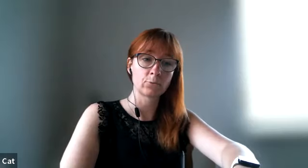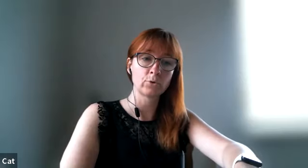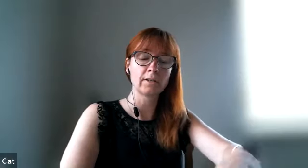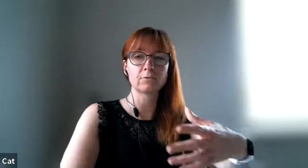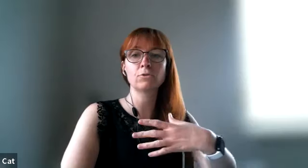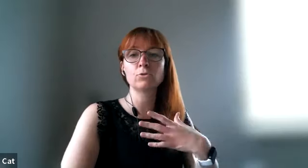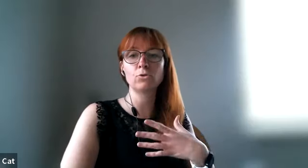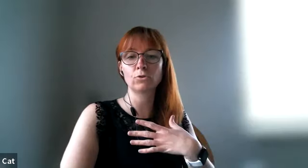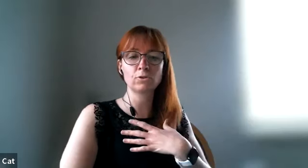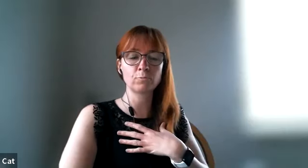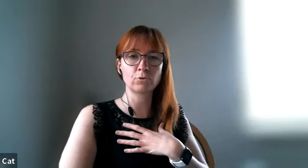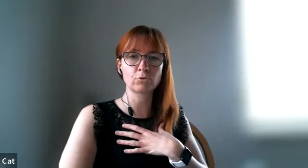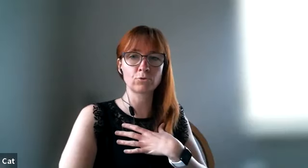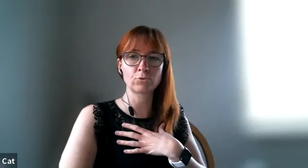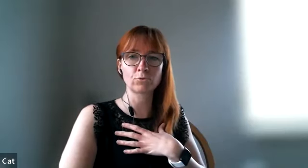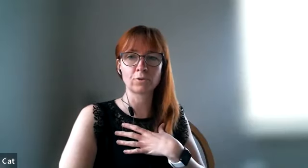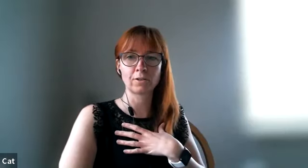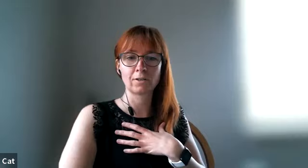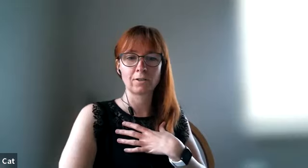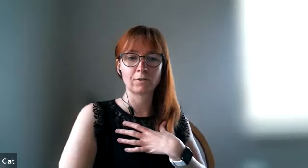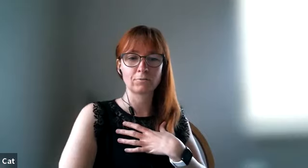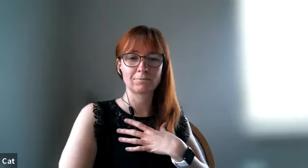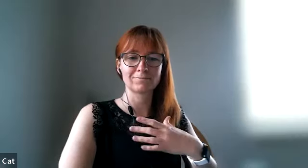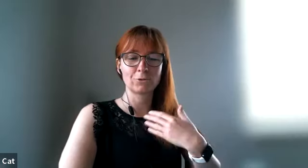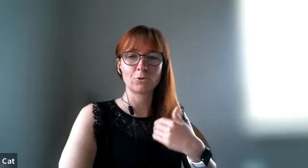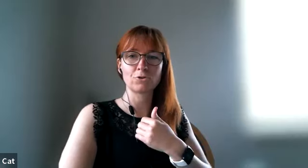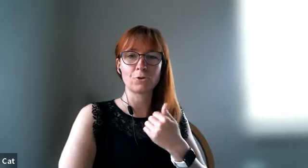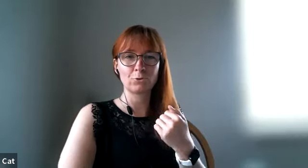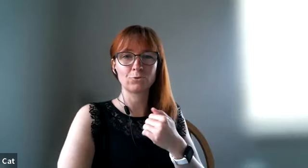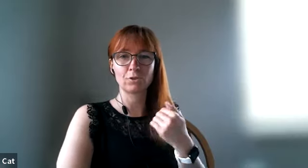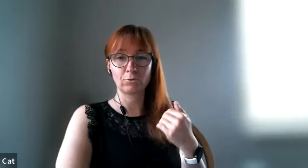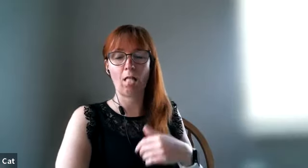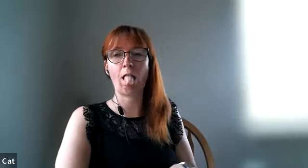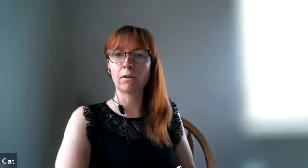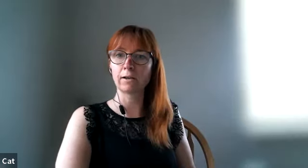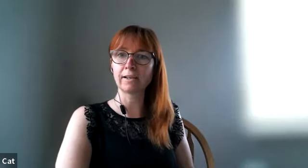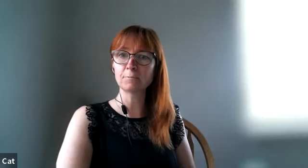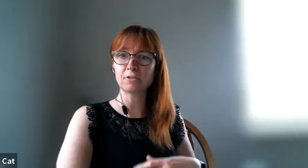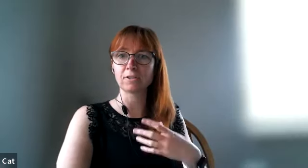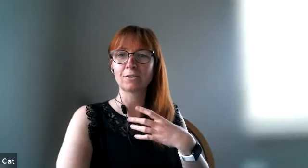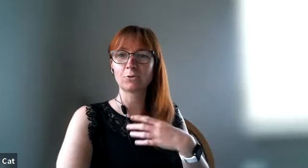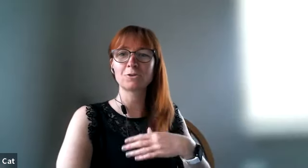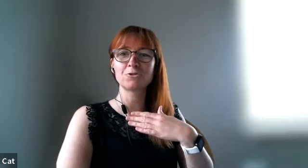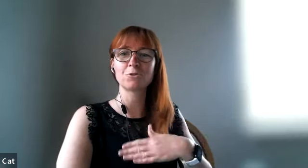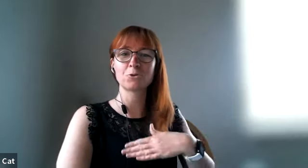really you're not supposed to cross your you know i can't speak today cross your own